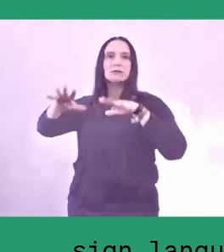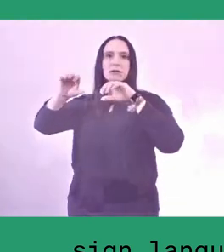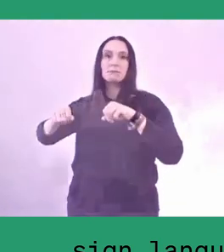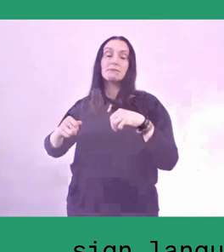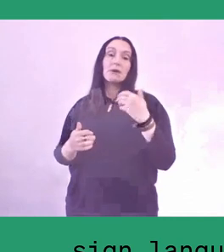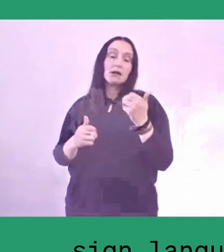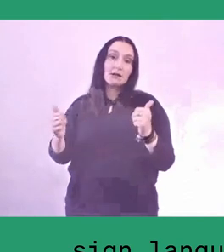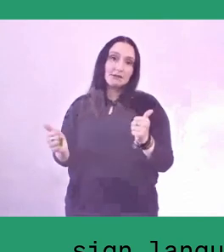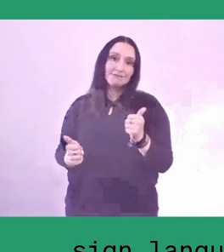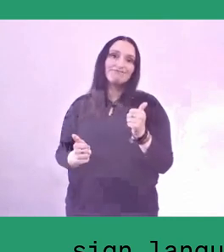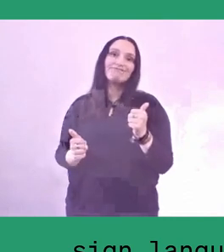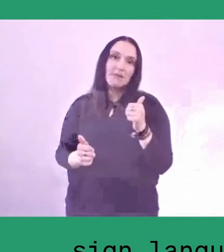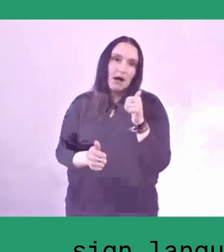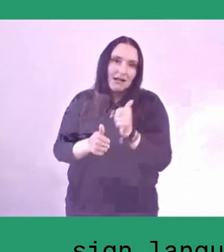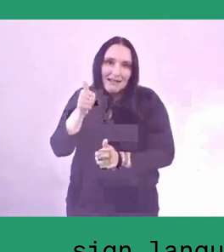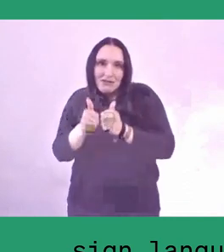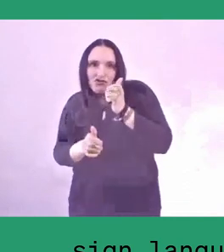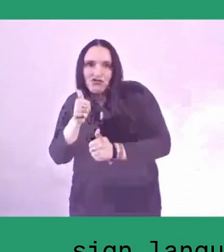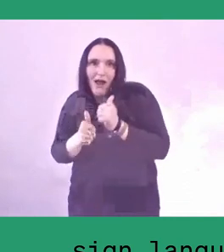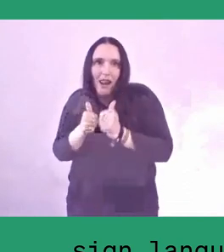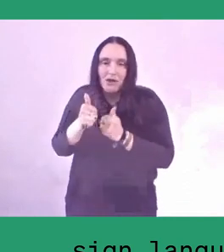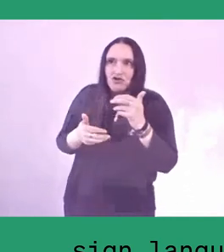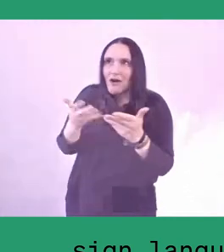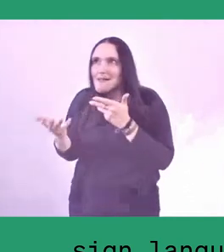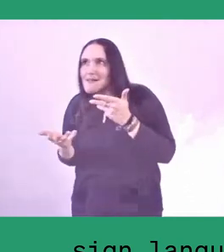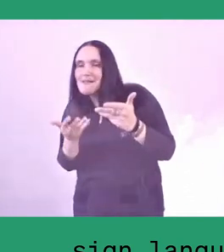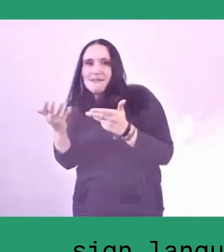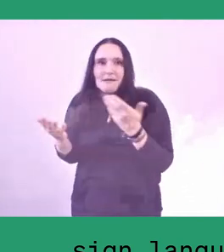Especially during the pandemic, there are other problems.